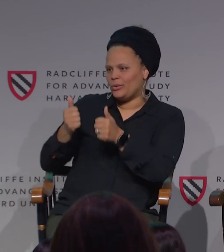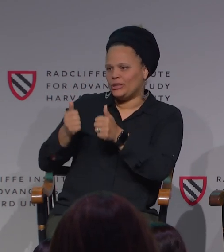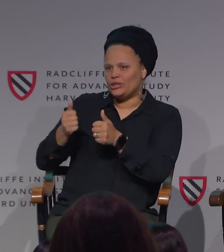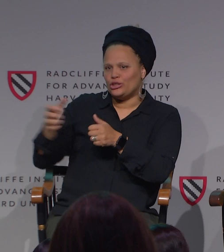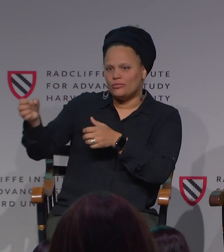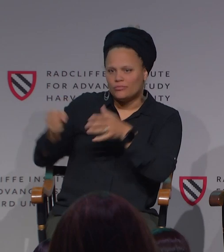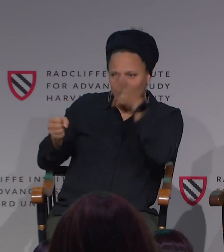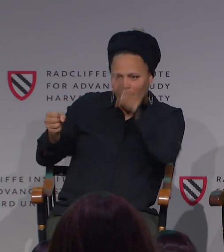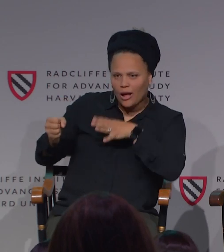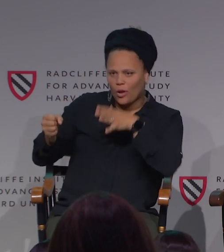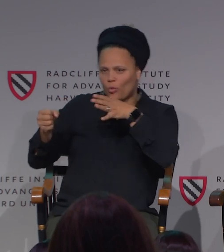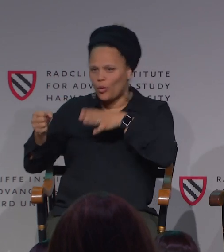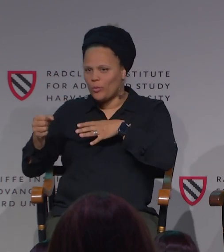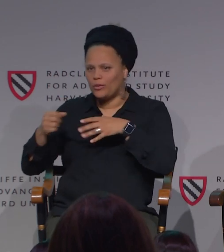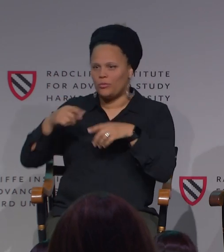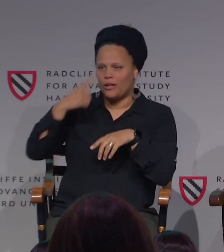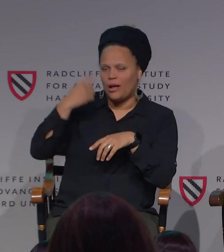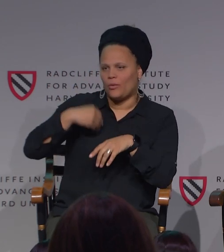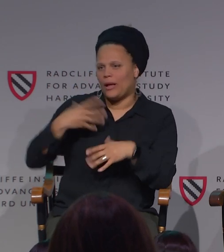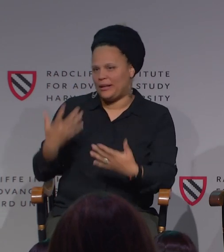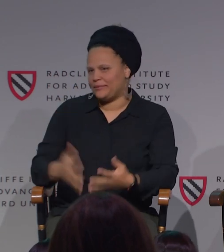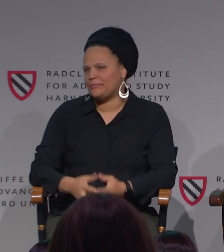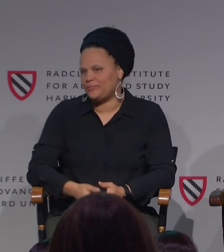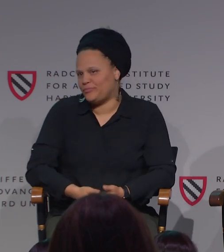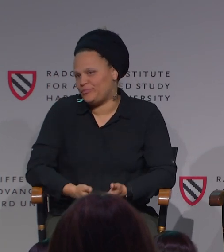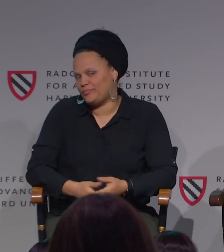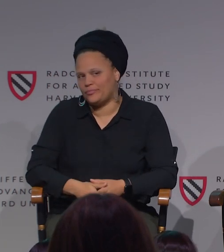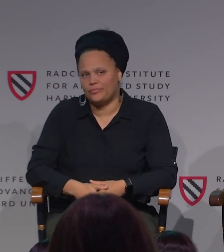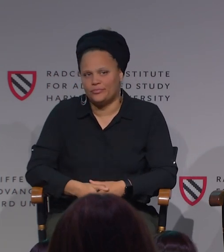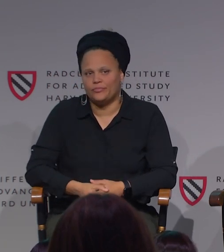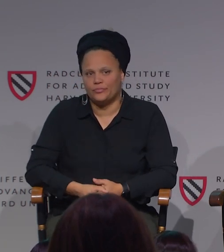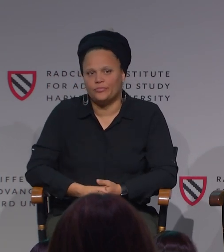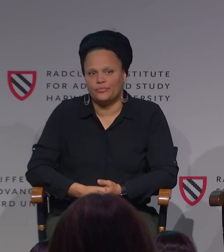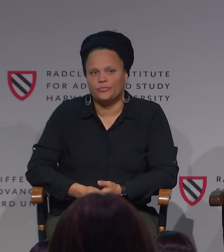So that would impact the judgment in the decision of whether you were getting a person of color,